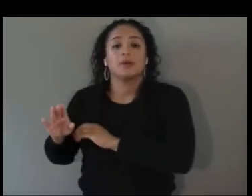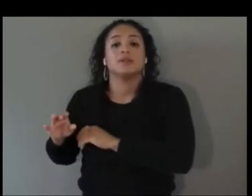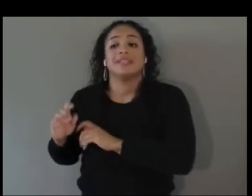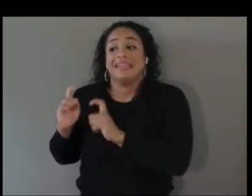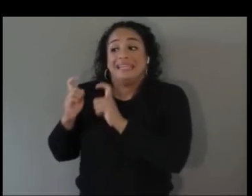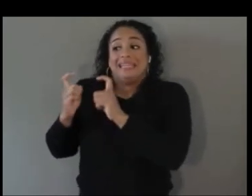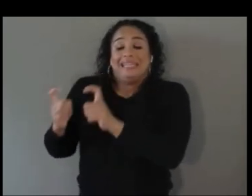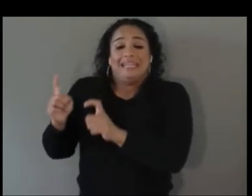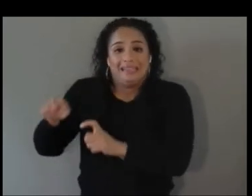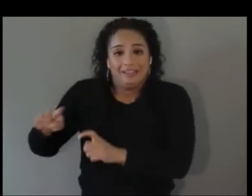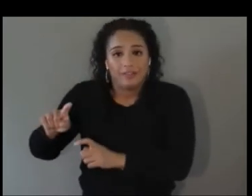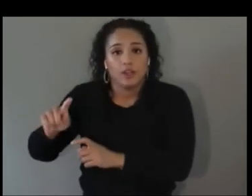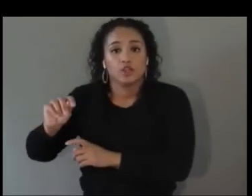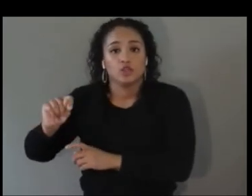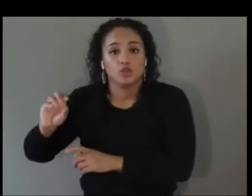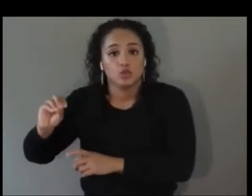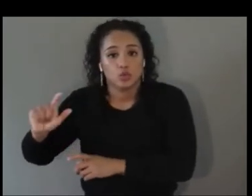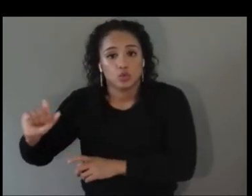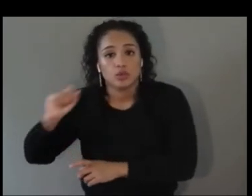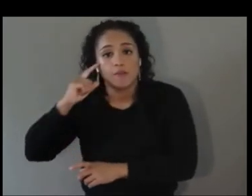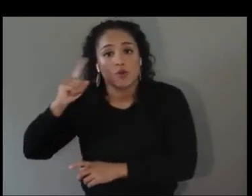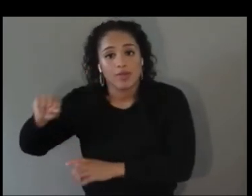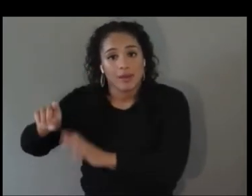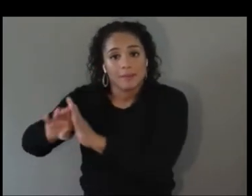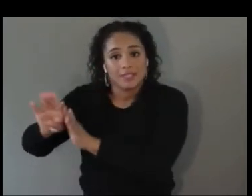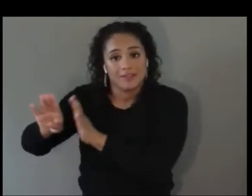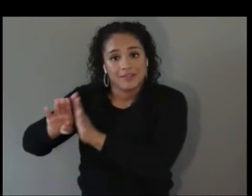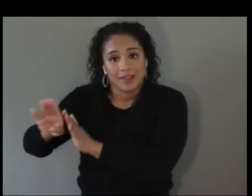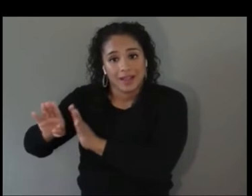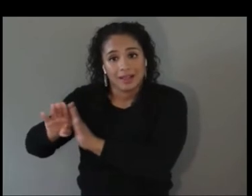for themselves and for their community, right. Let's start as a platform and the development